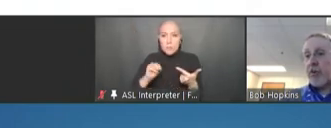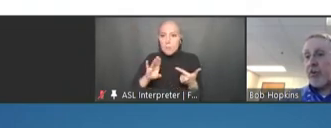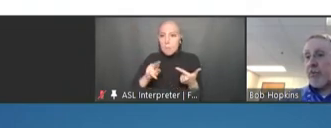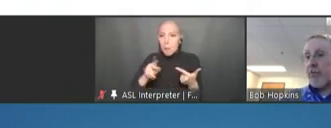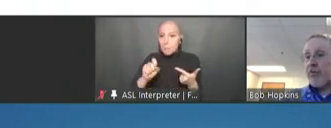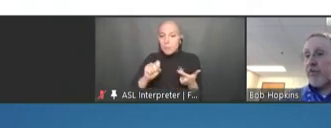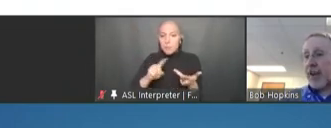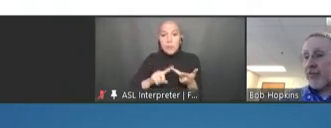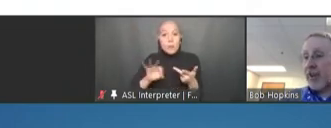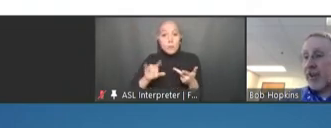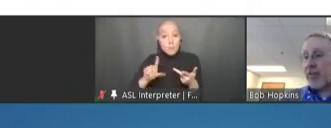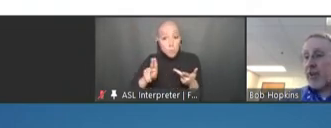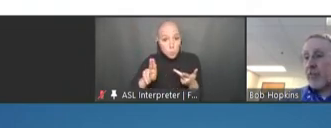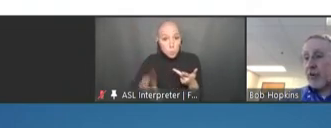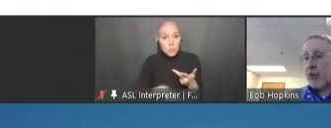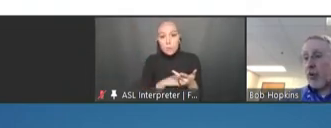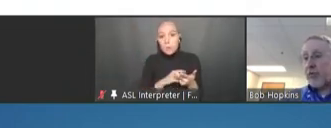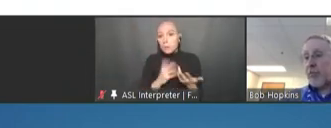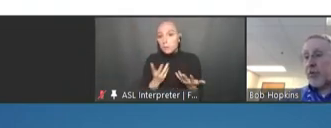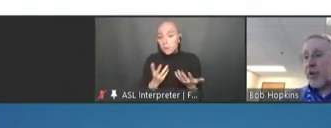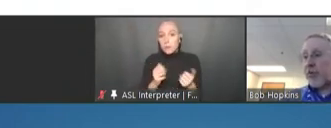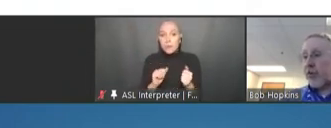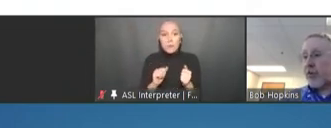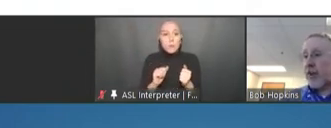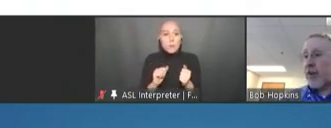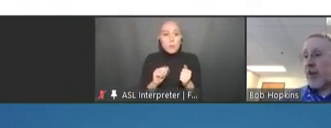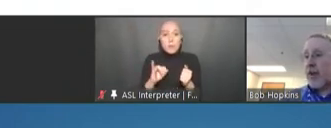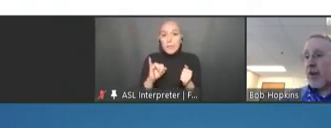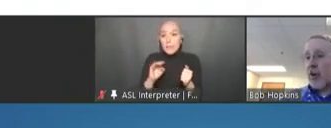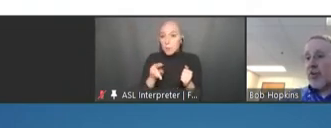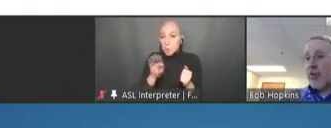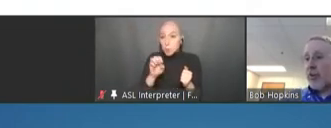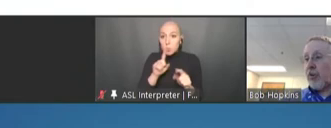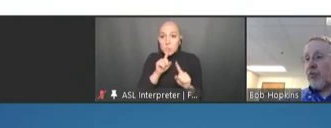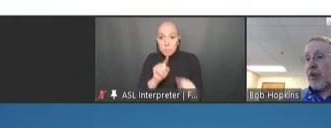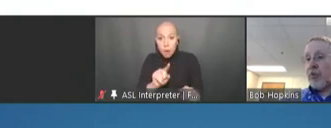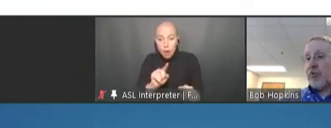response to vaccines and immune correlates for protection, encouraging research to understand